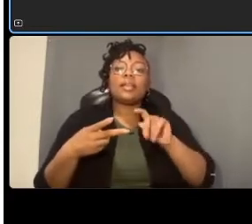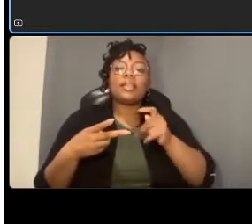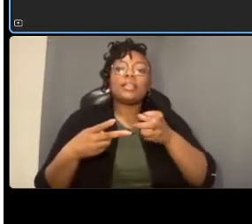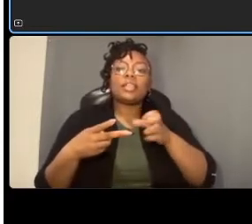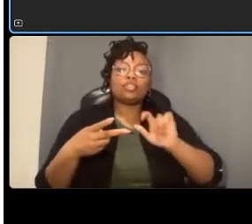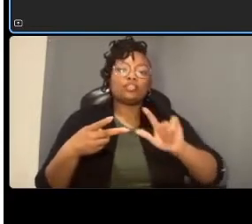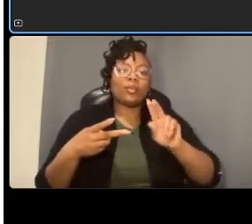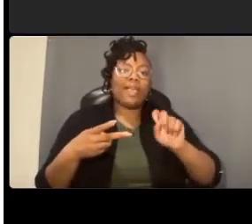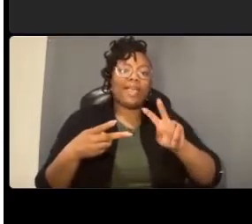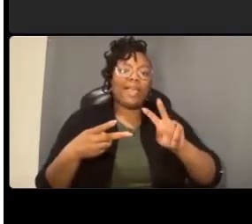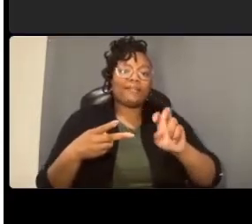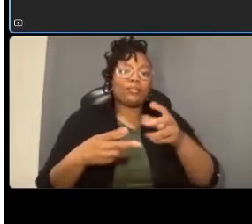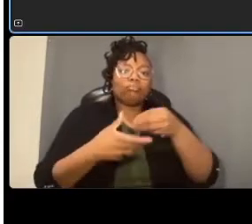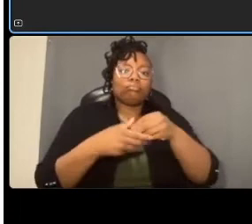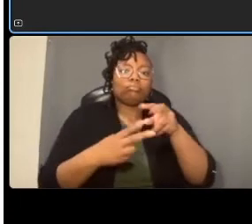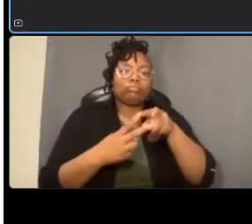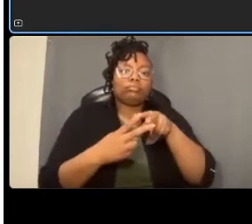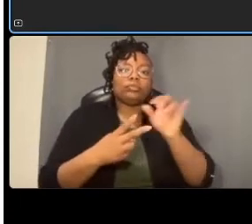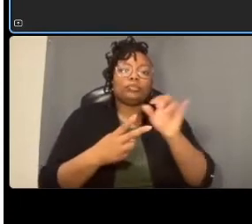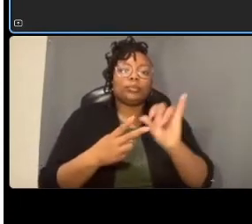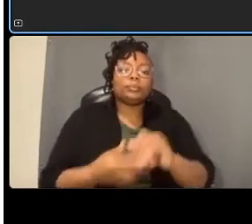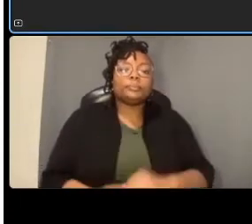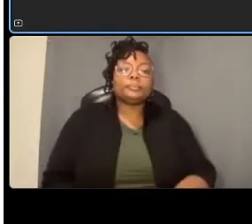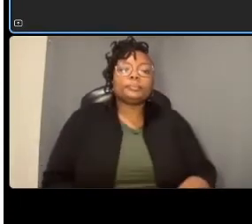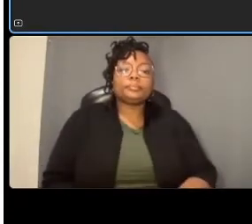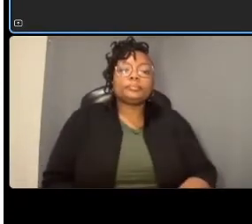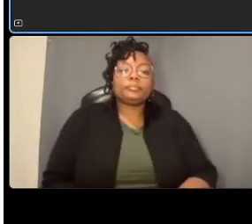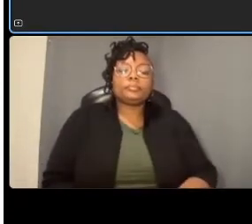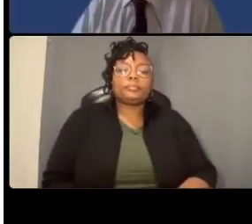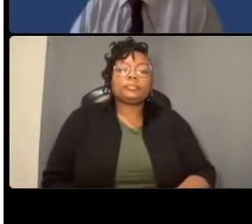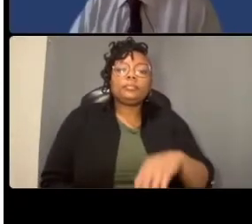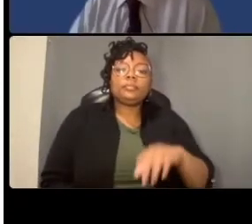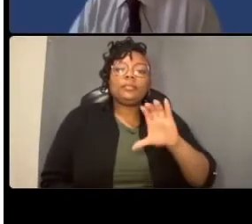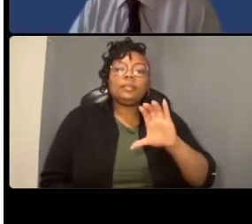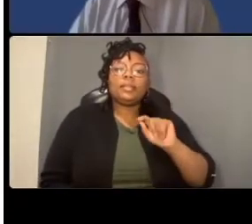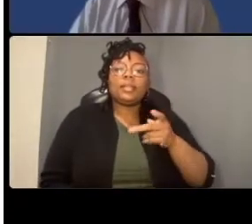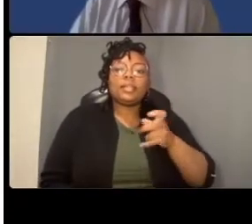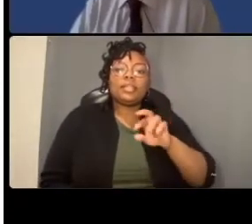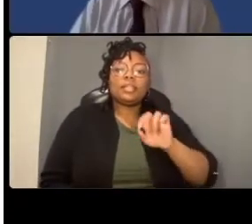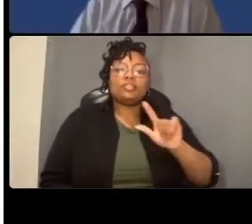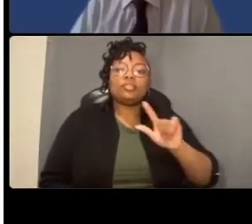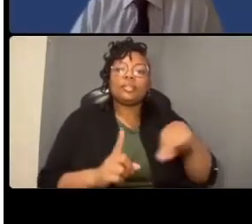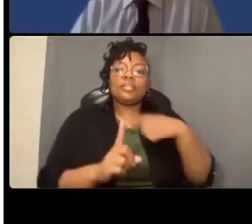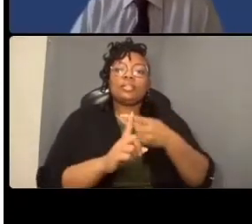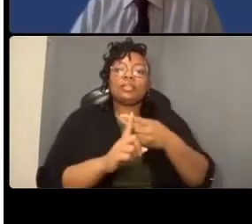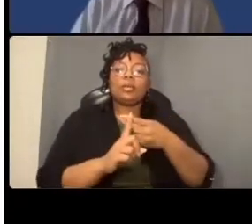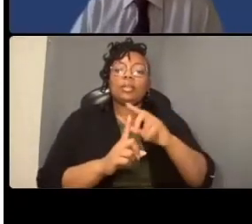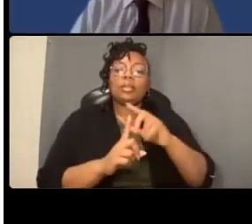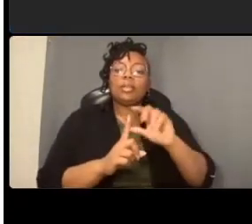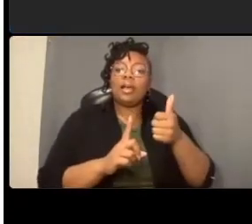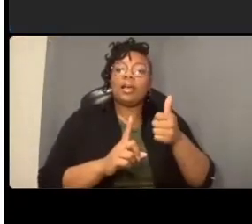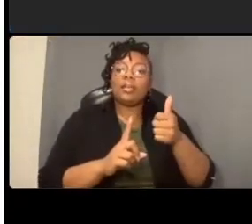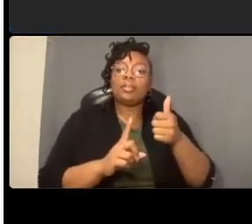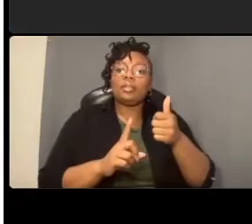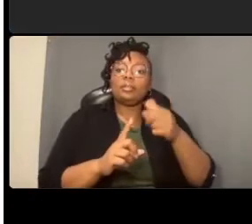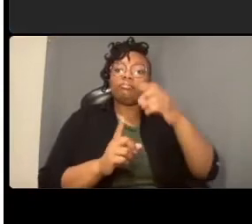um cathedral is really is the only other in uh signalized intersection on this portion